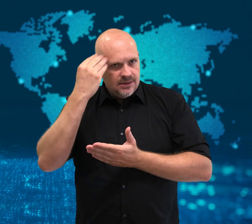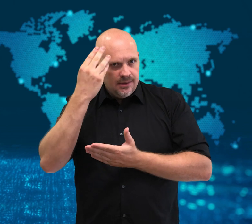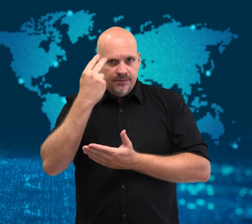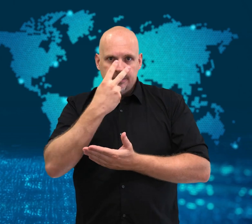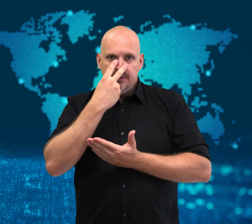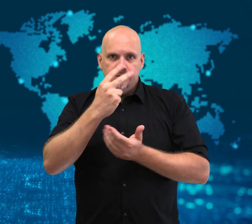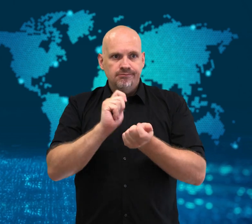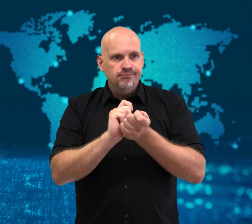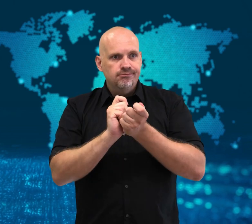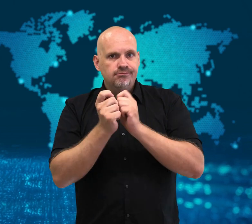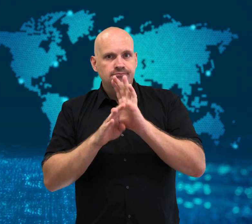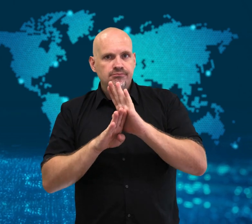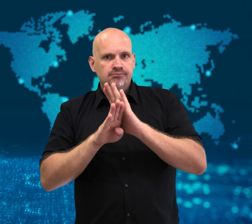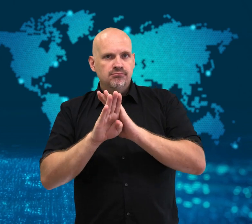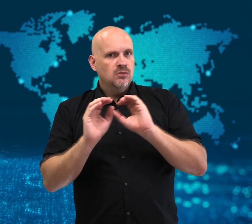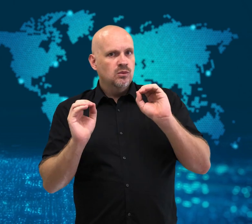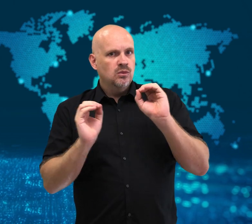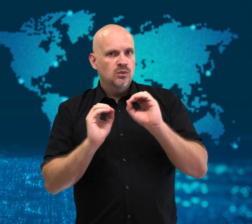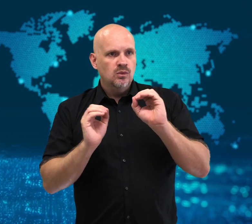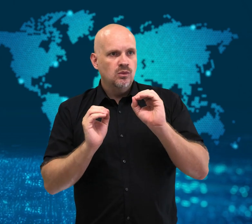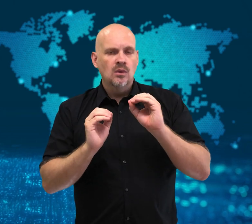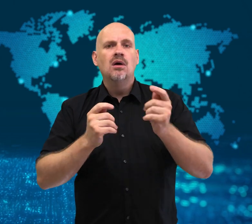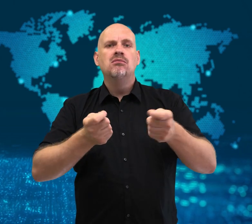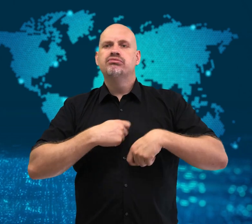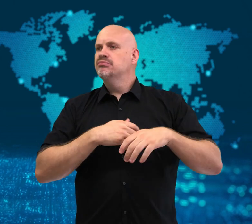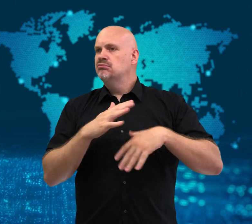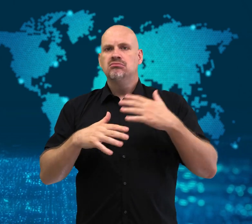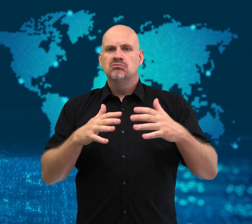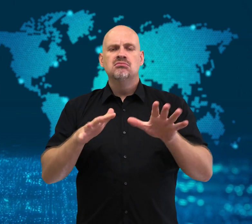Alzheimer’s progression.